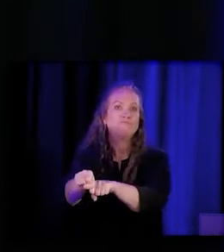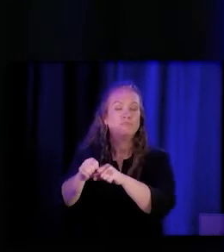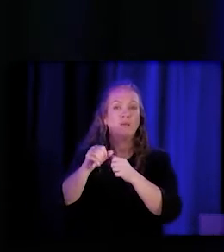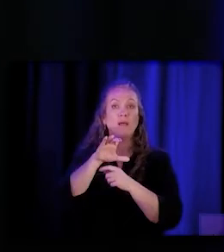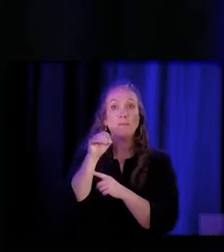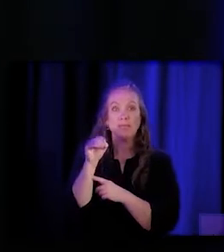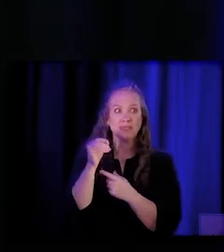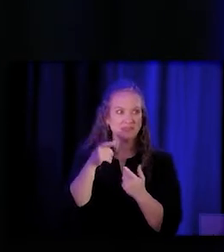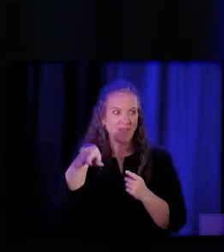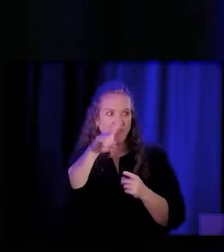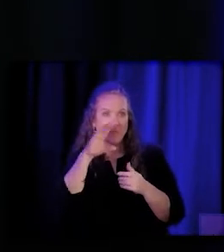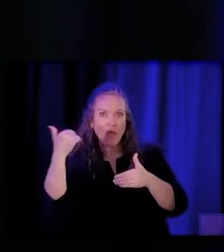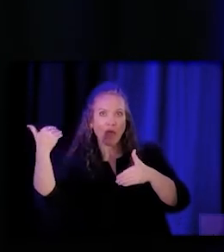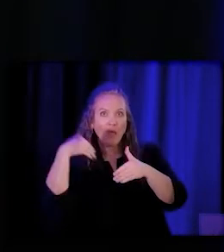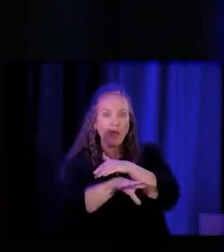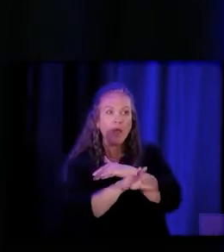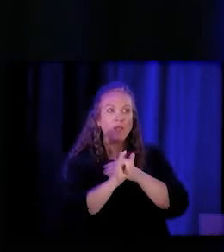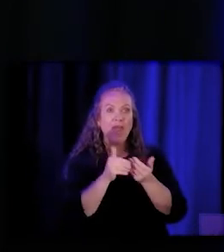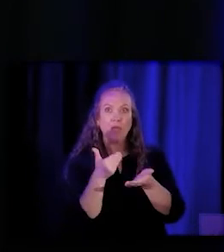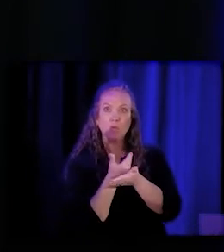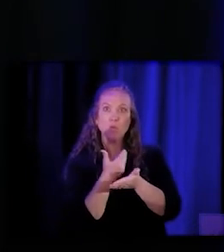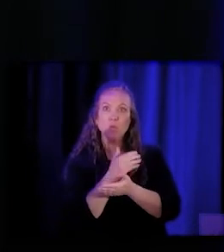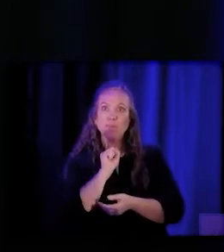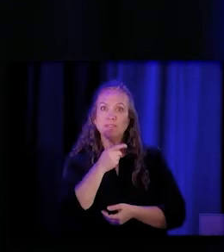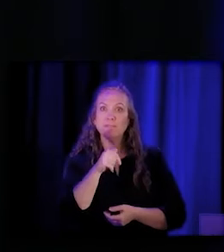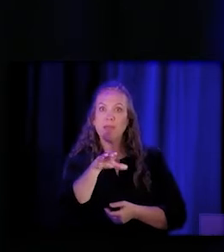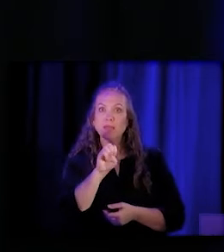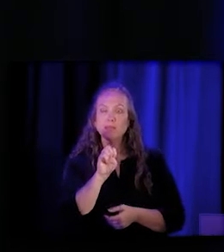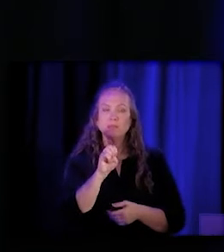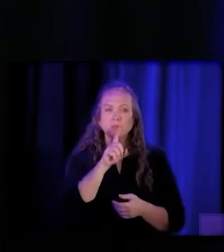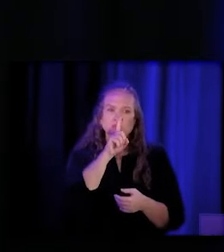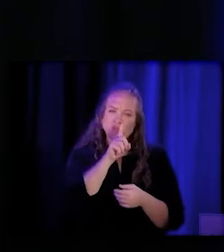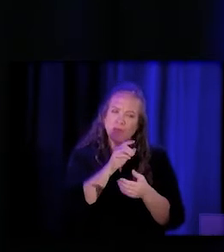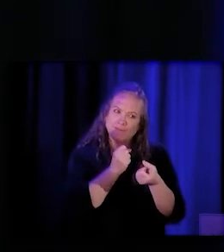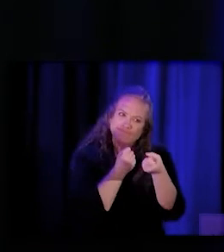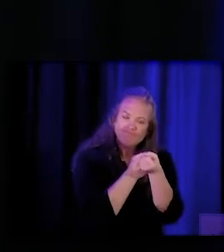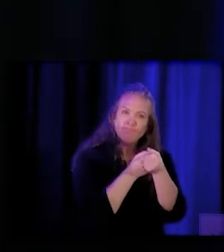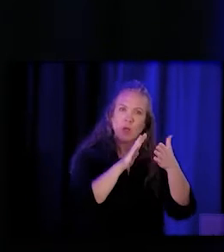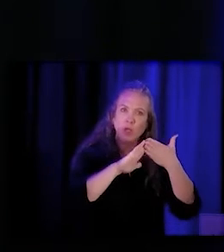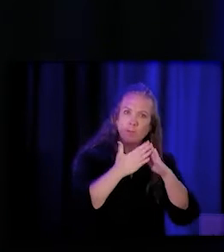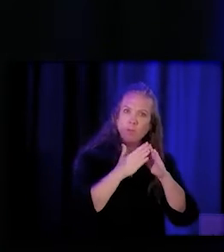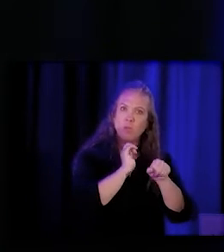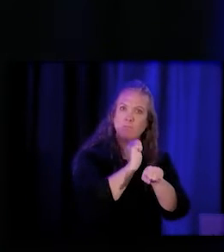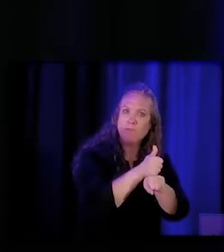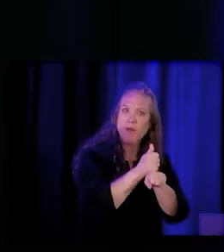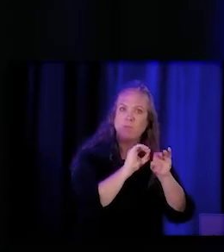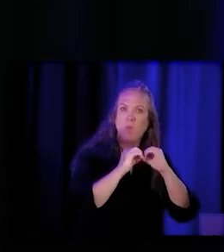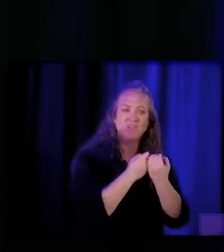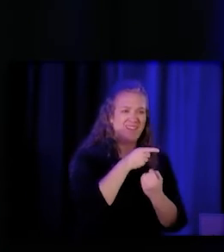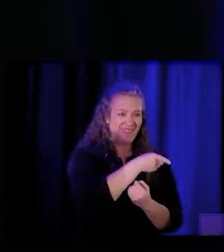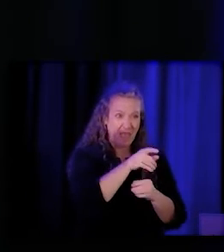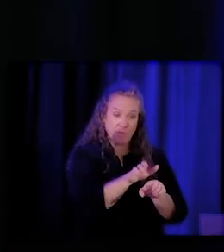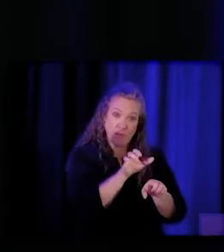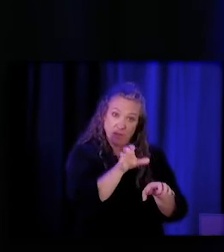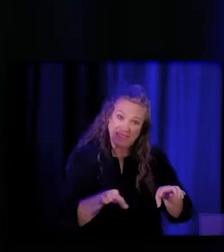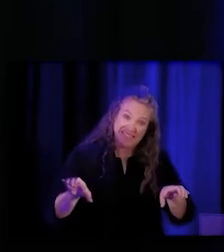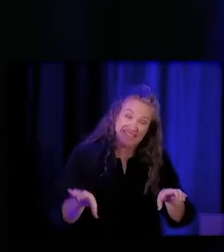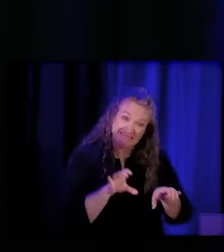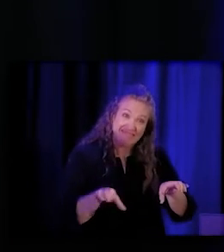that are sort of coming into the space new and really supporting these community organizations that have been doing this work for many, many years.